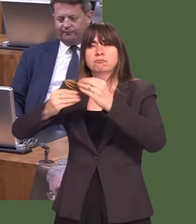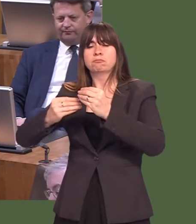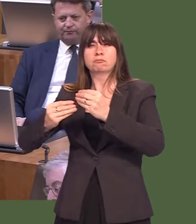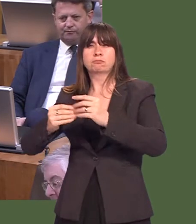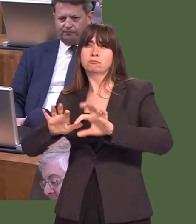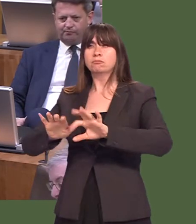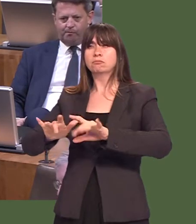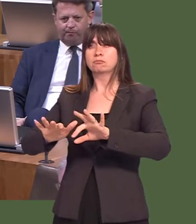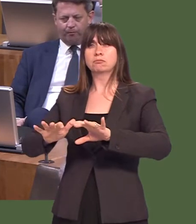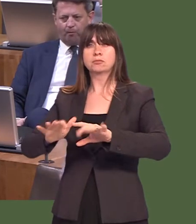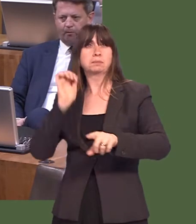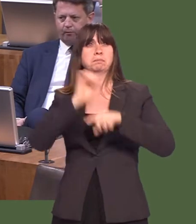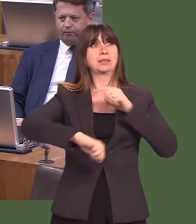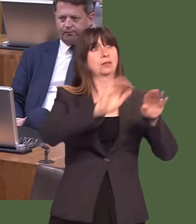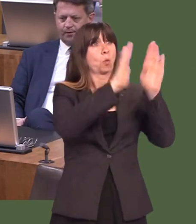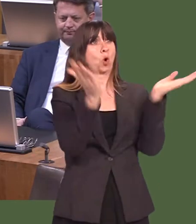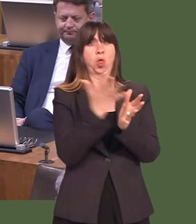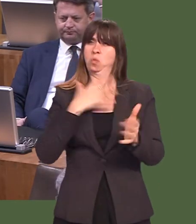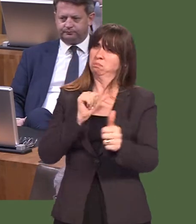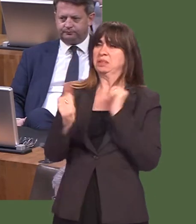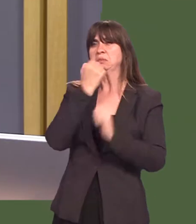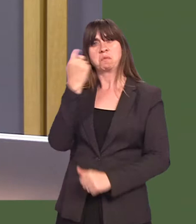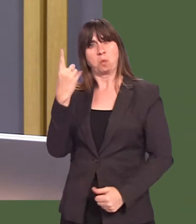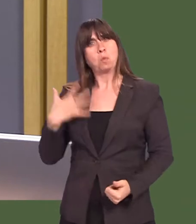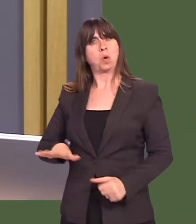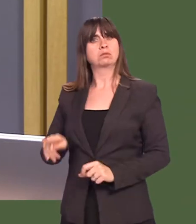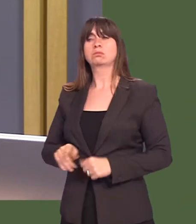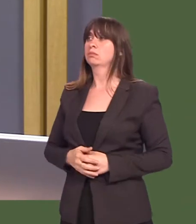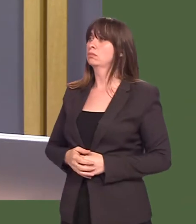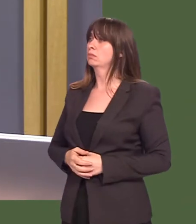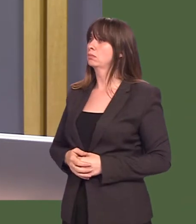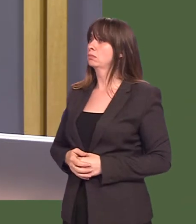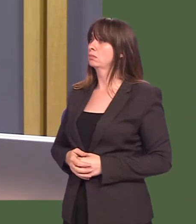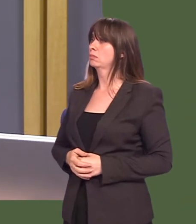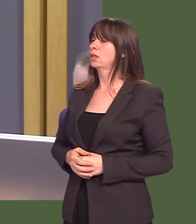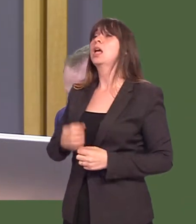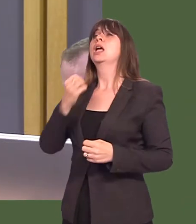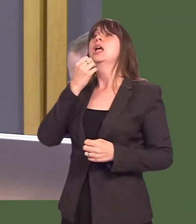if not better, IT skills, compared to other children in the world.